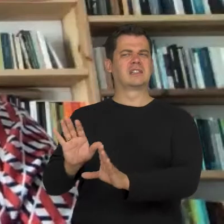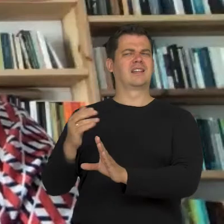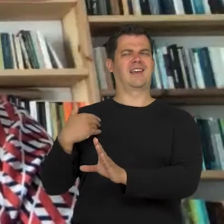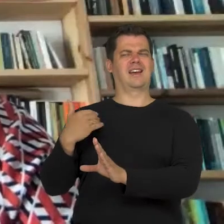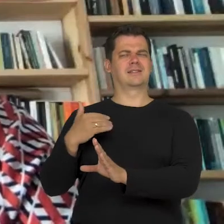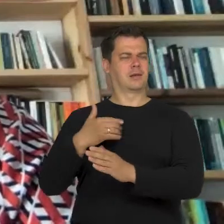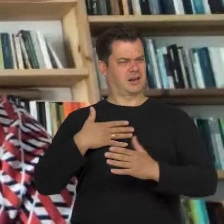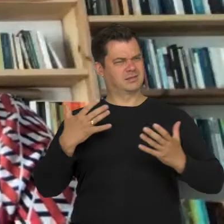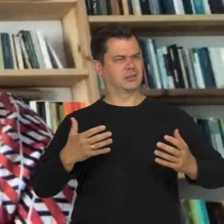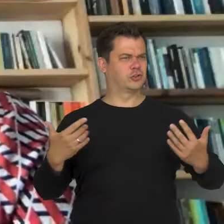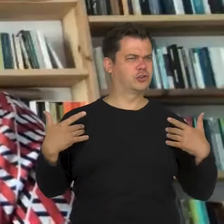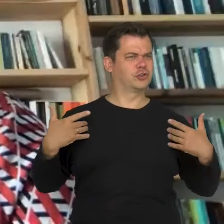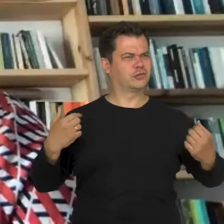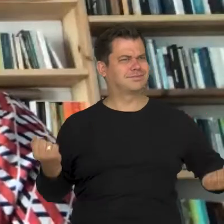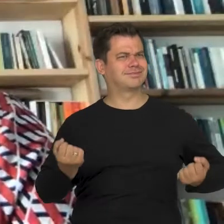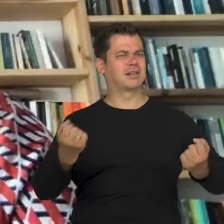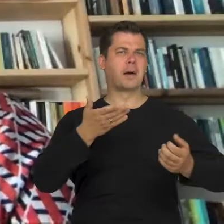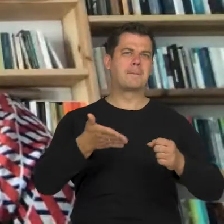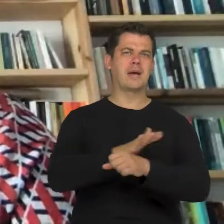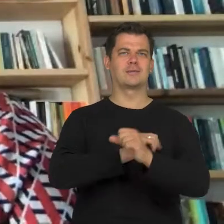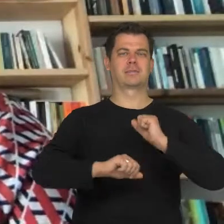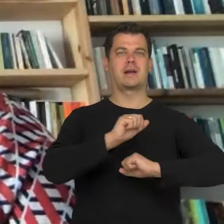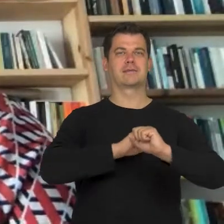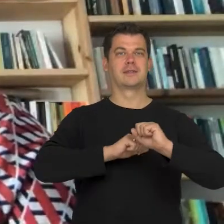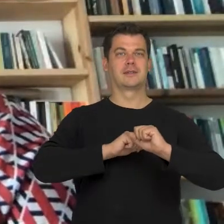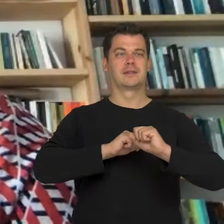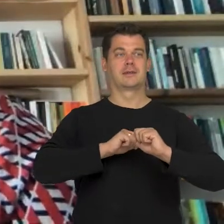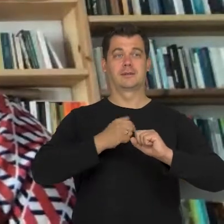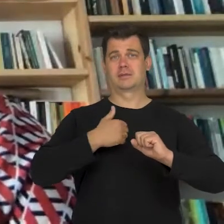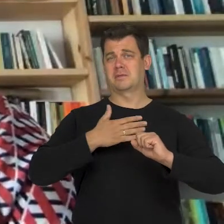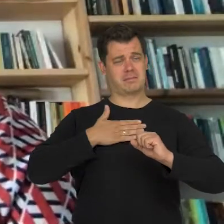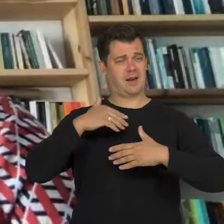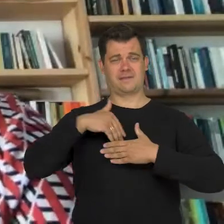and something that we treat as an object which will be taken away from us.